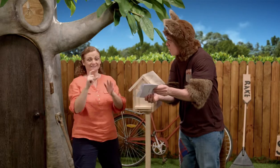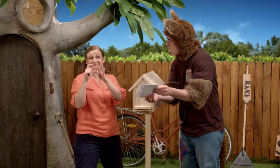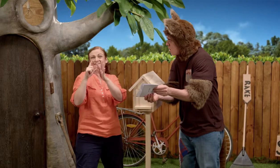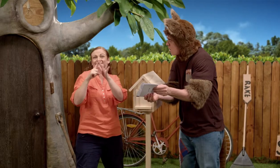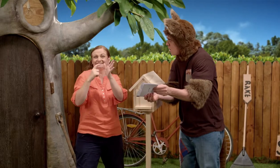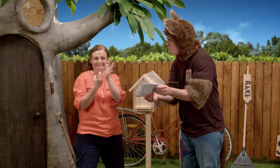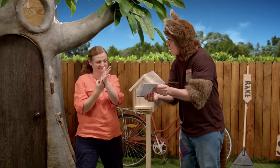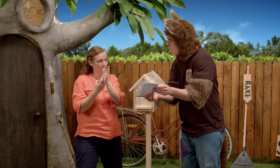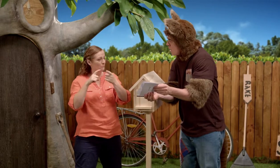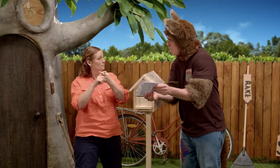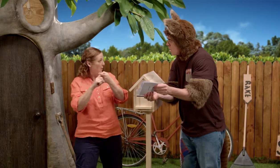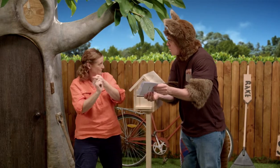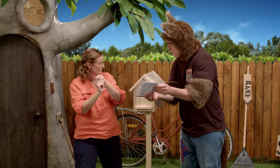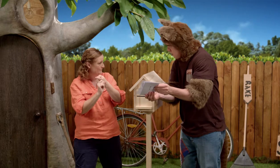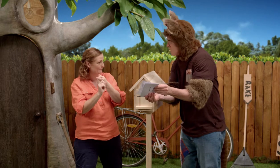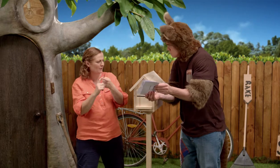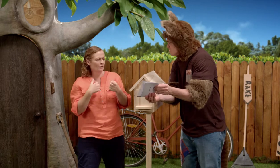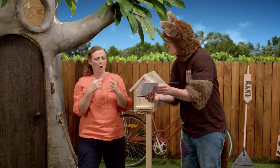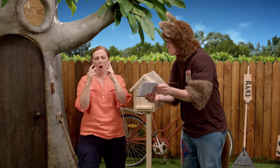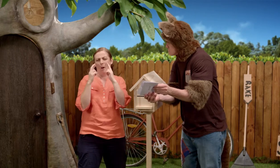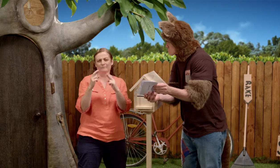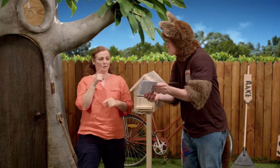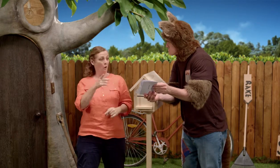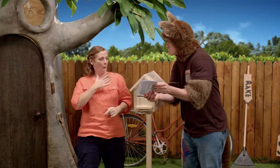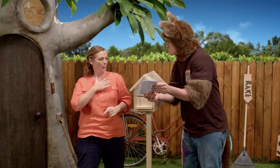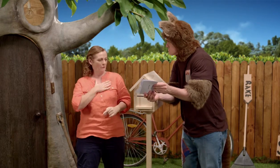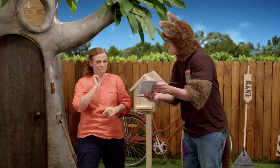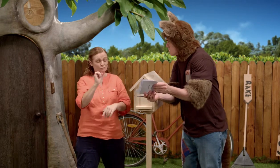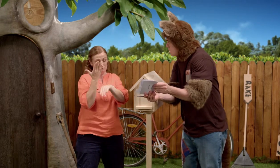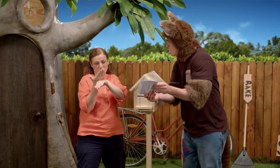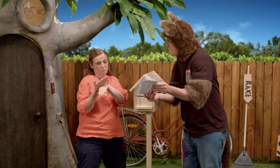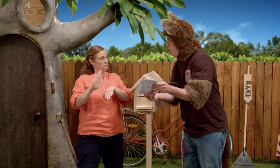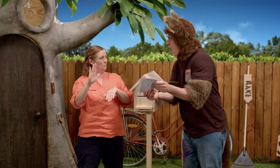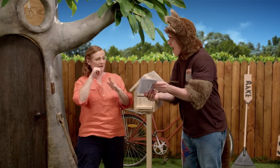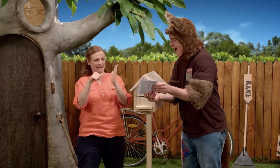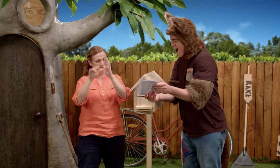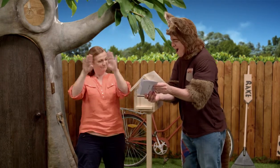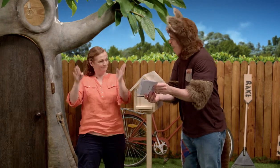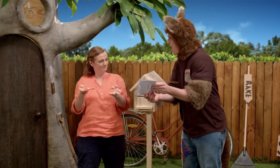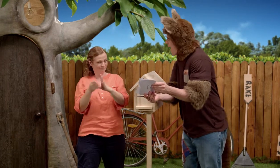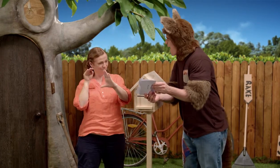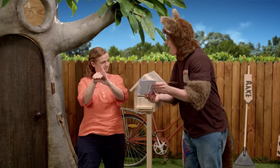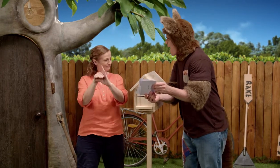It says, "Dear Possum, I hope you like your new letterbox.